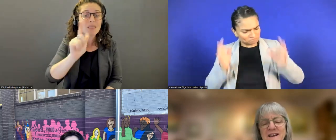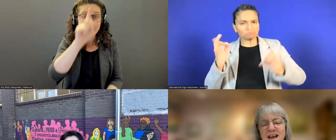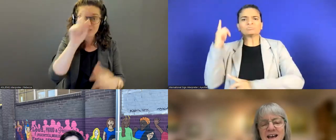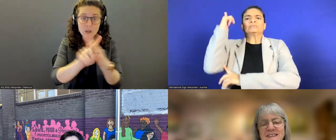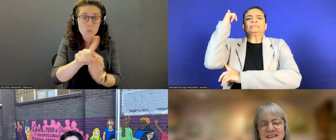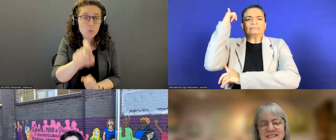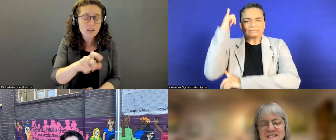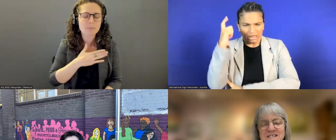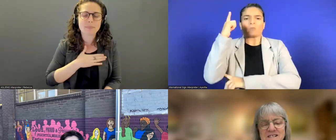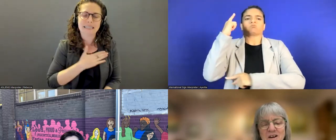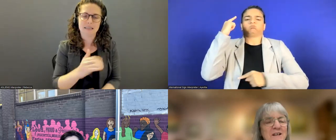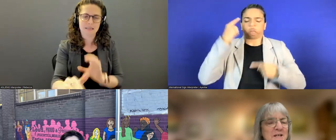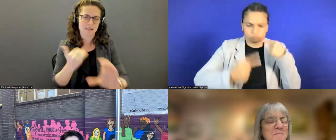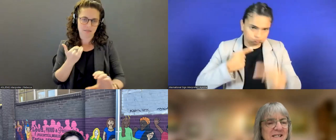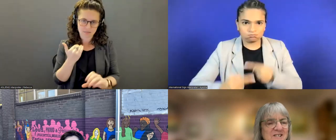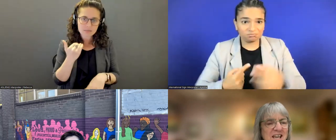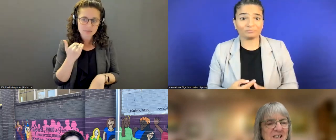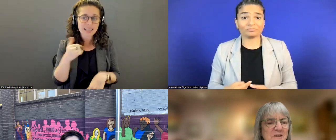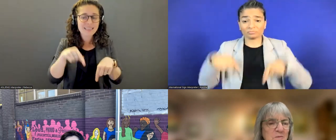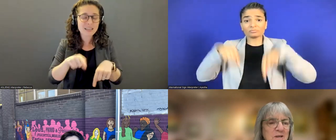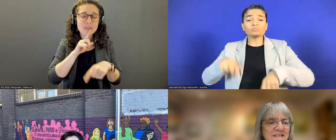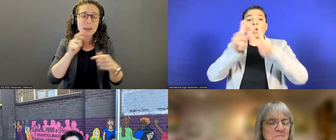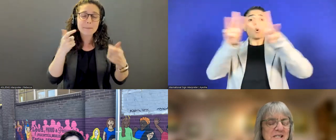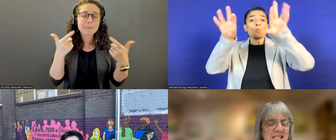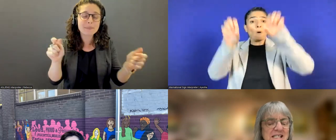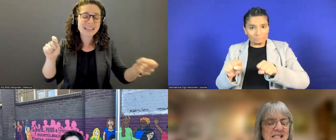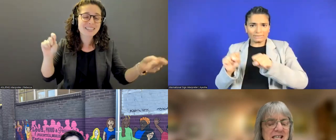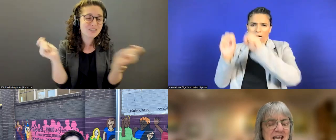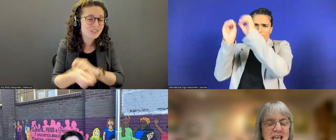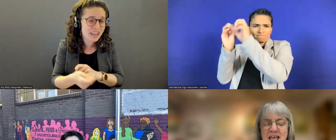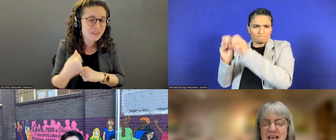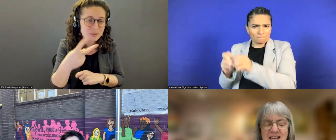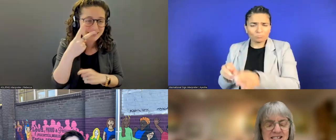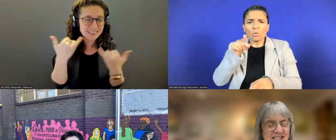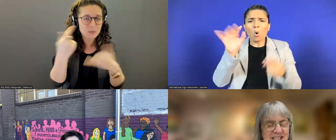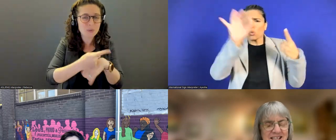But I think this is a really big change in the world that we're seeing today.